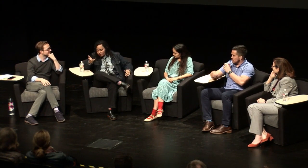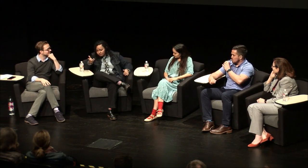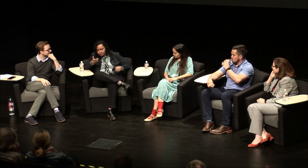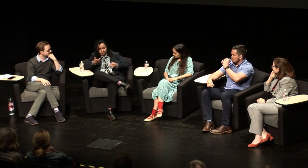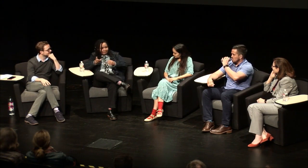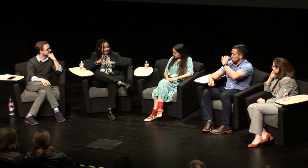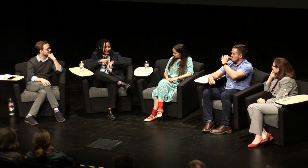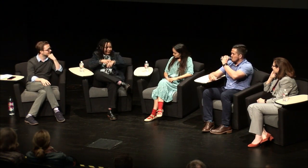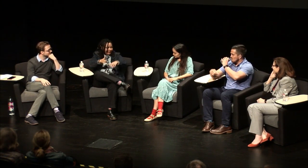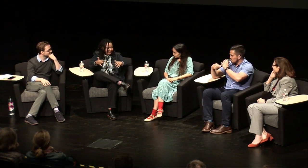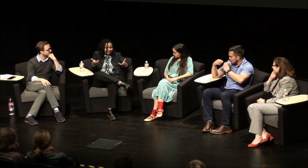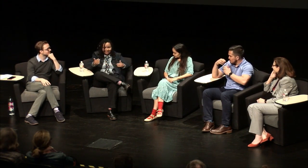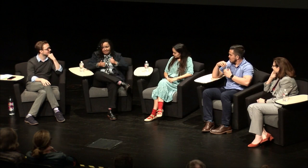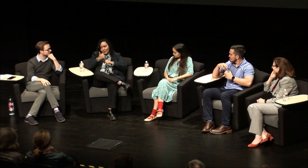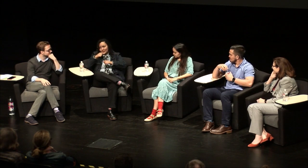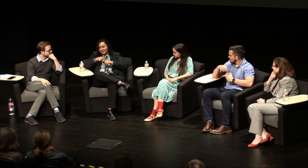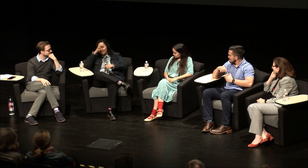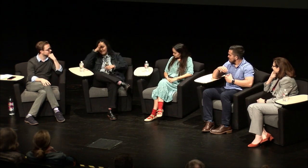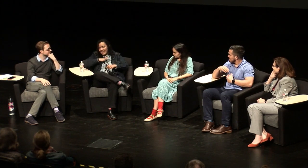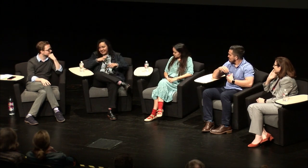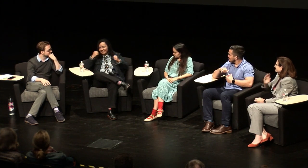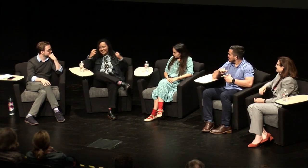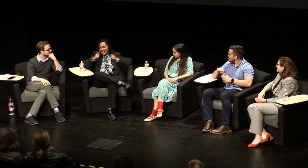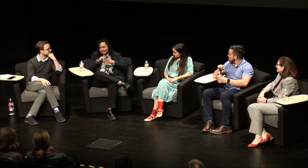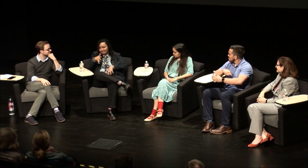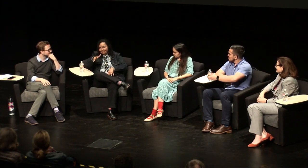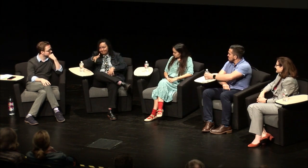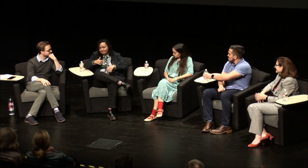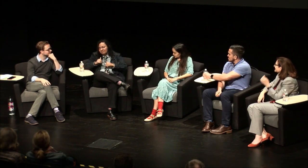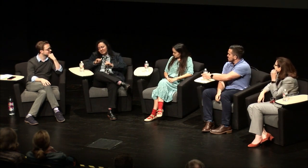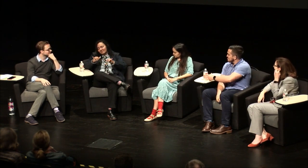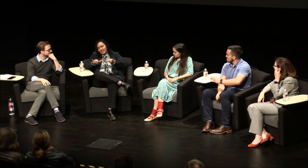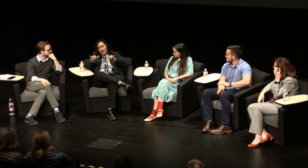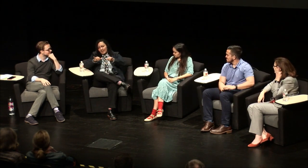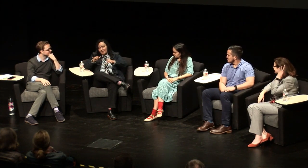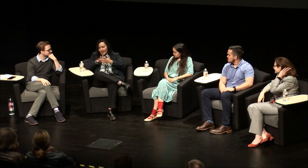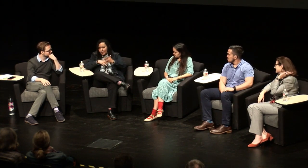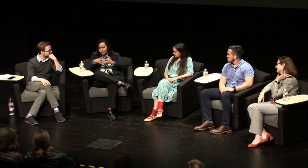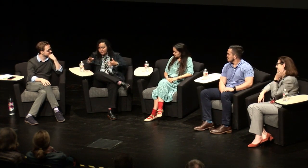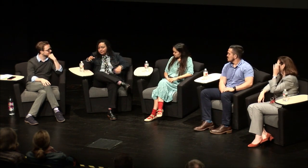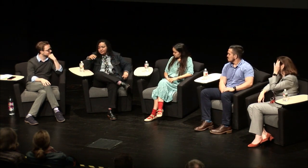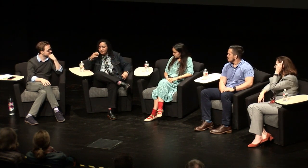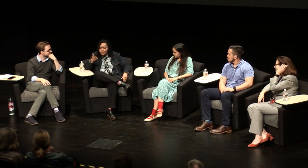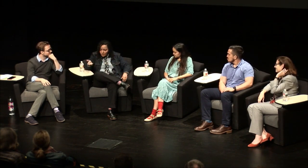that's obviously why I have a better connection to my mother of course but you know most of the time that happens with dads I think that's a common